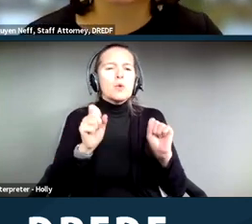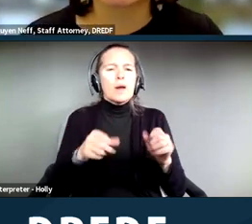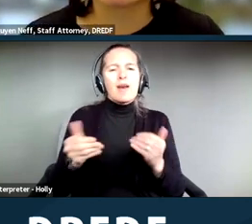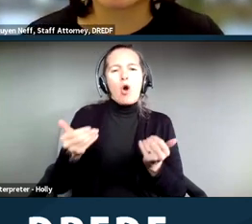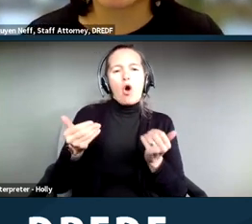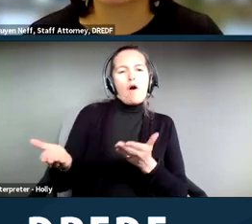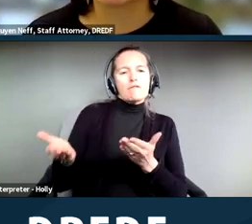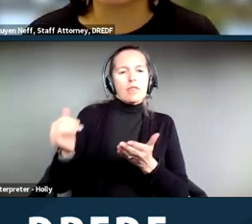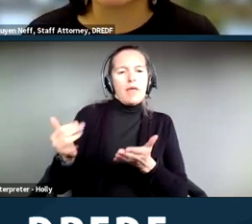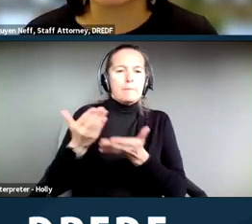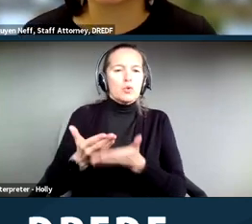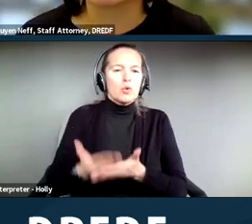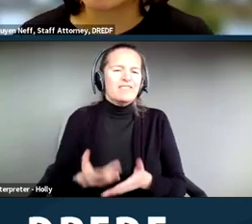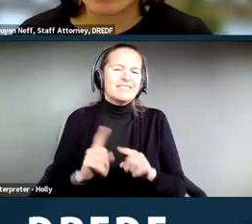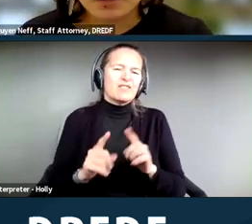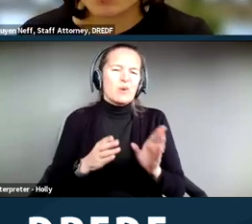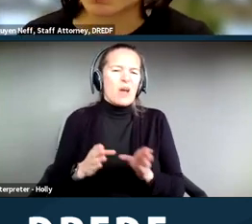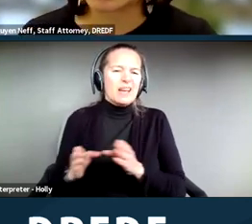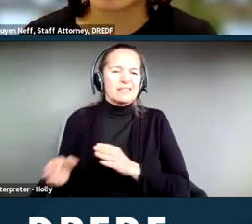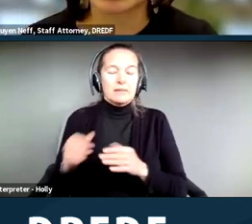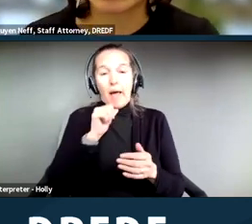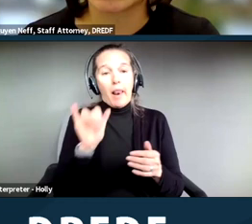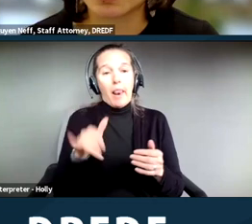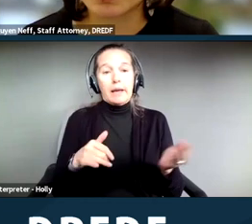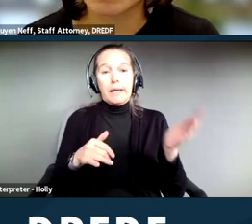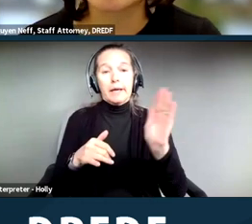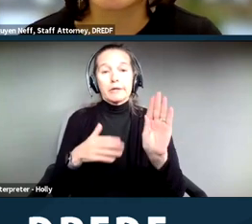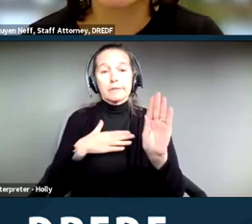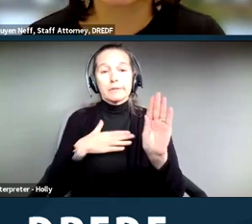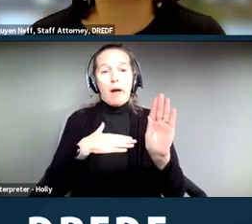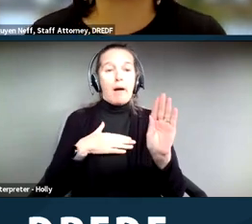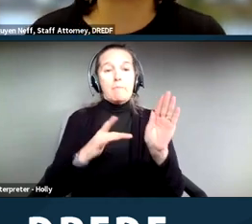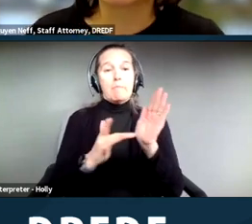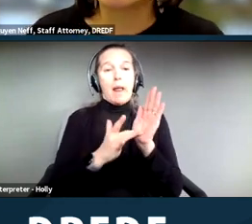necessarily have to be, like, here is a record showing a diagnosis. It could be a doctor's